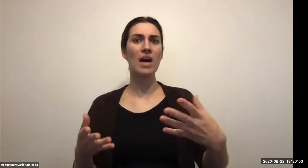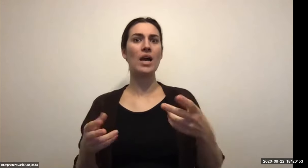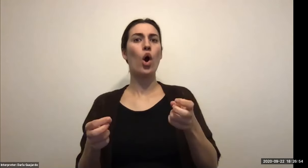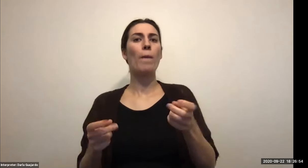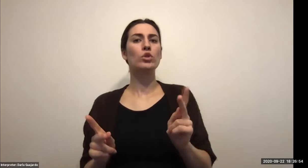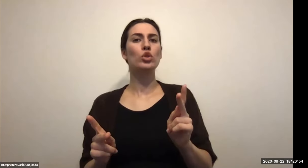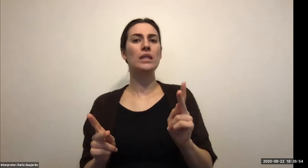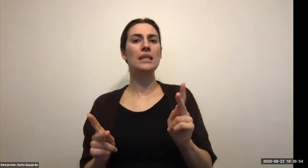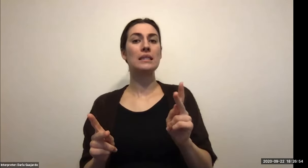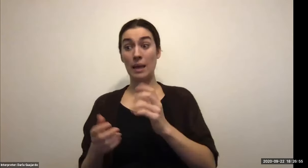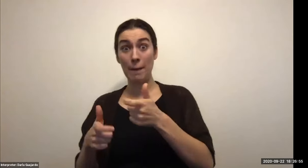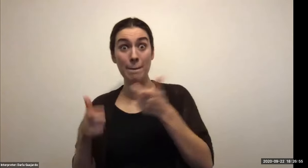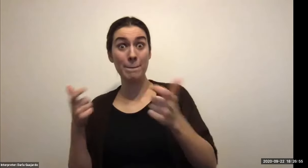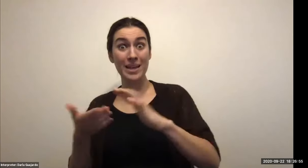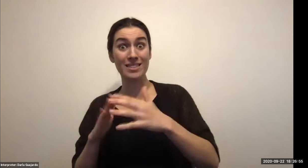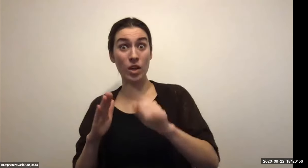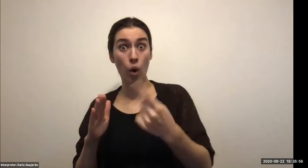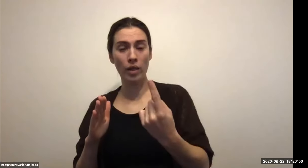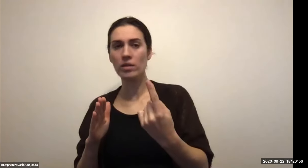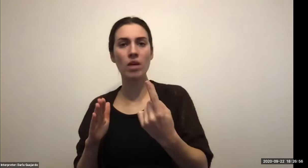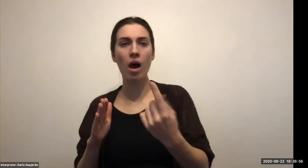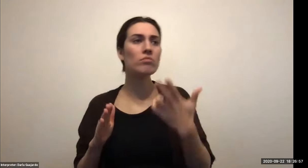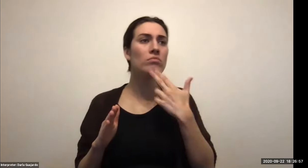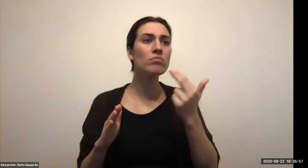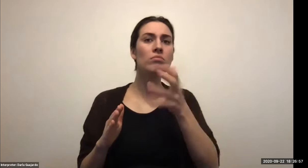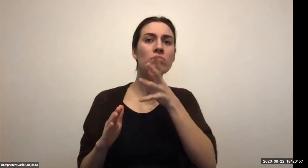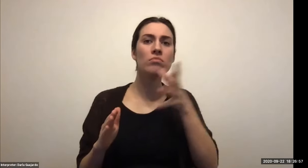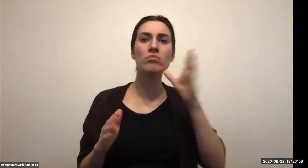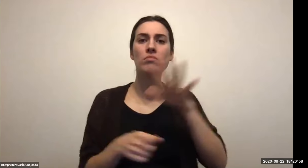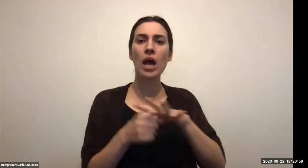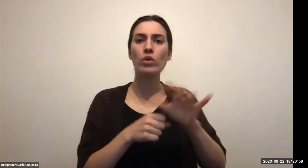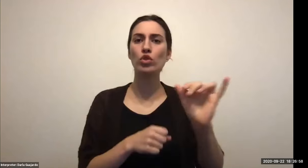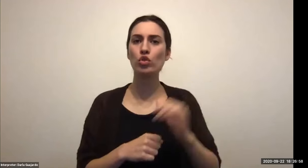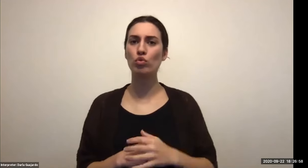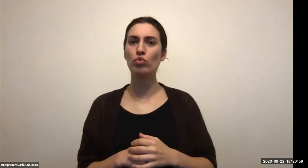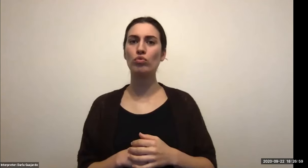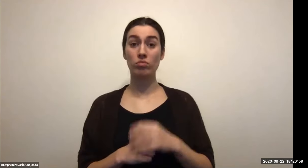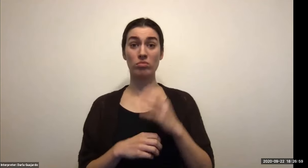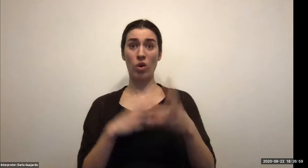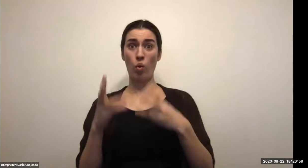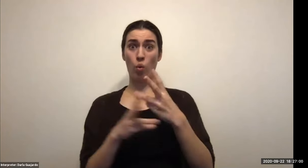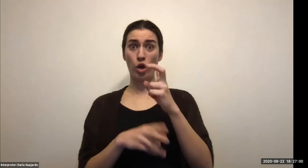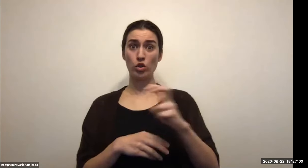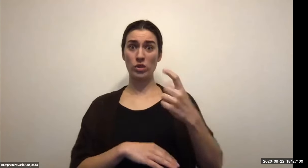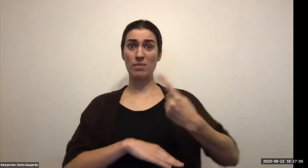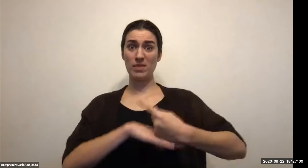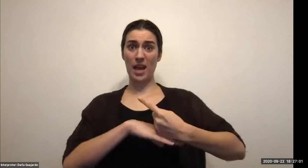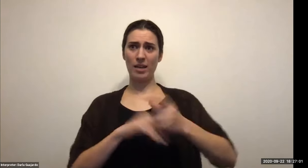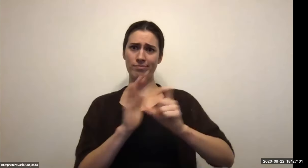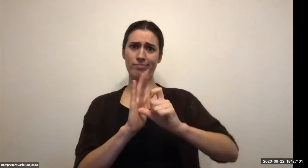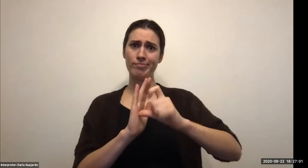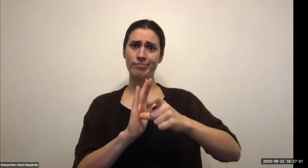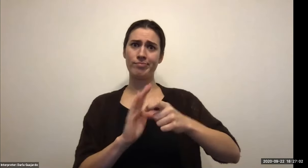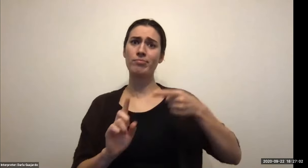Keith Wolling: So you start that and all sudden, it grows and expands. So I would just tell you that just as me preaching as a leader in the industry is